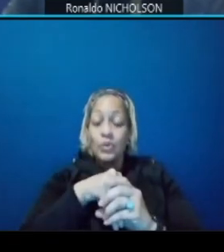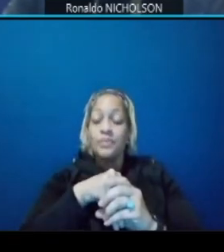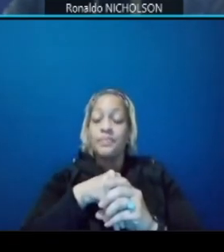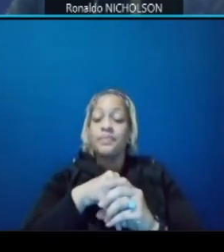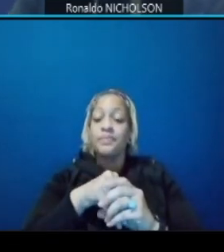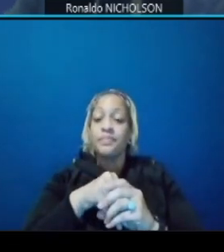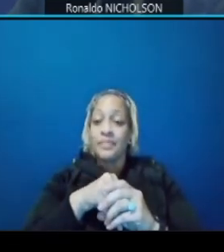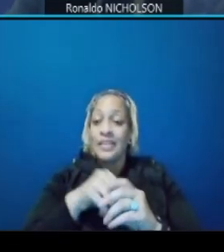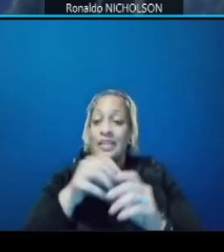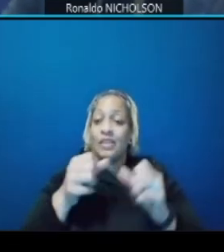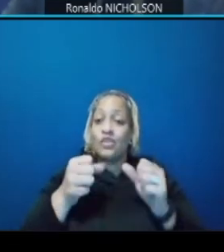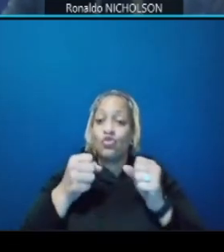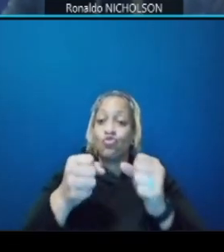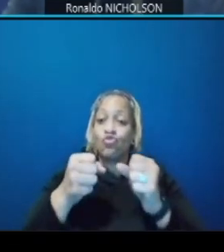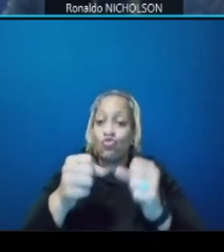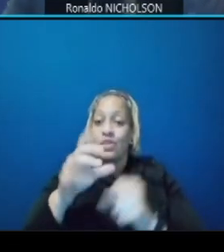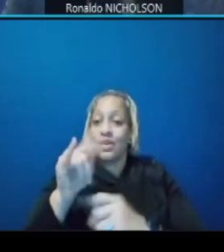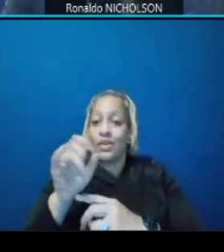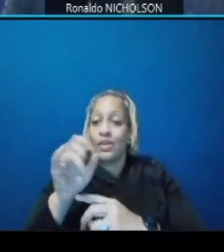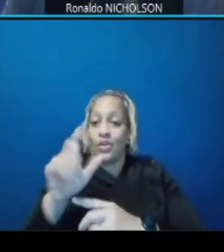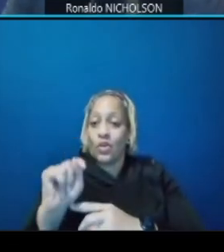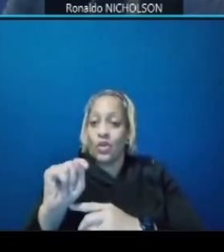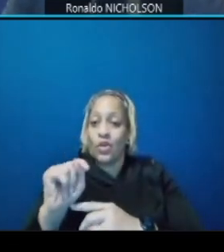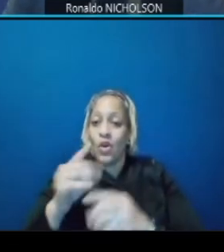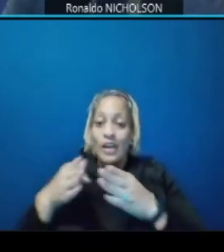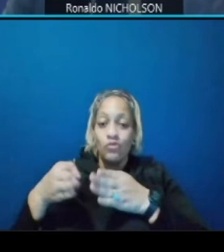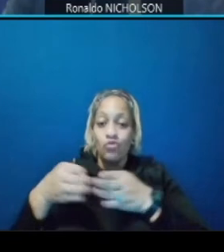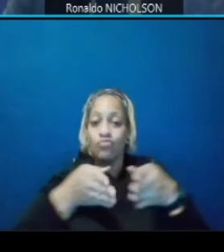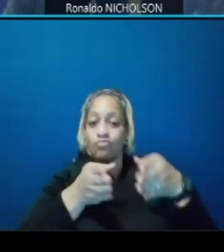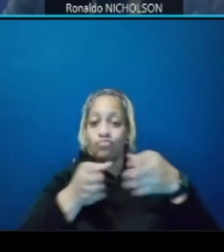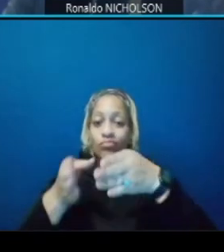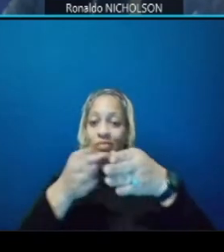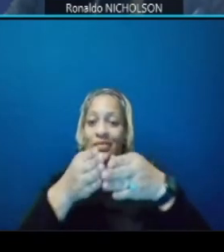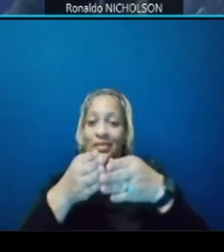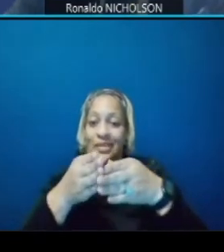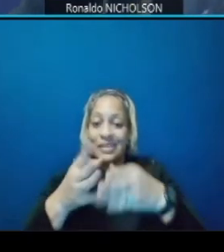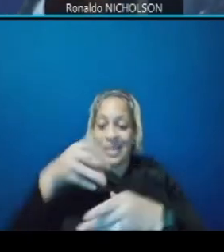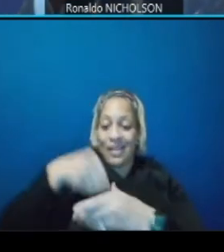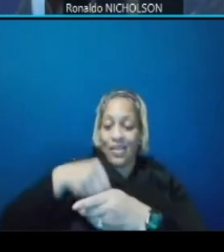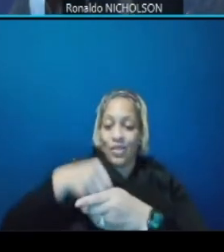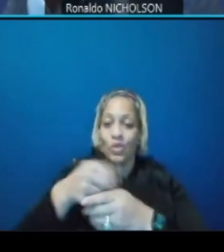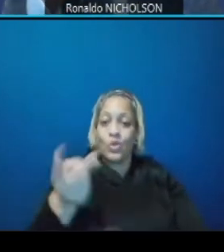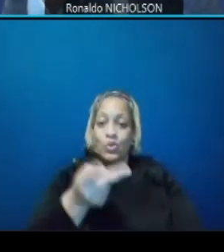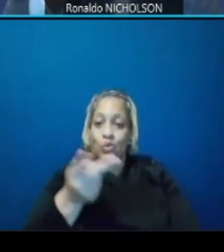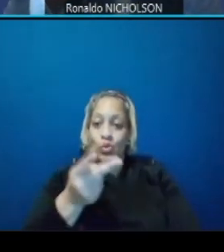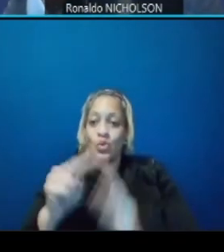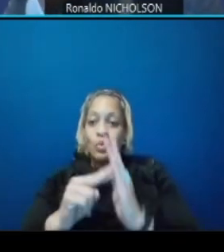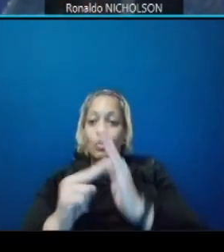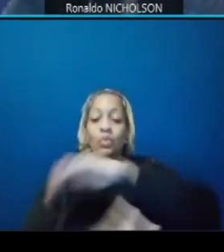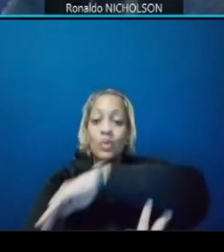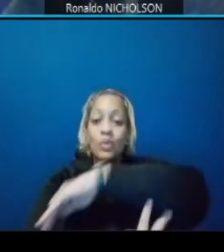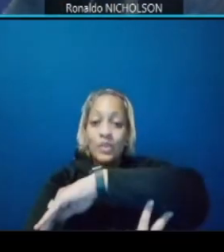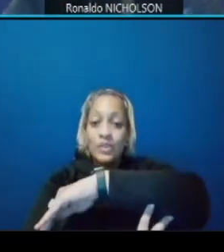street car tracks in those two bridges at the lorraine h whitlock memorial bridge that will